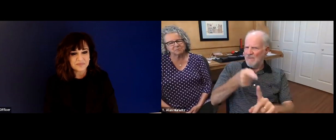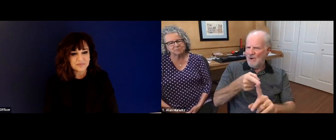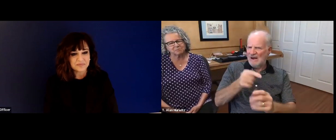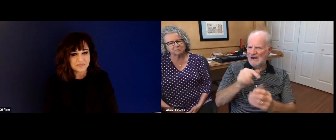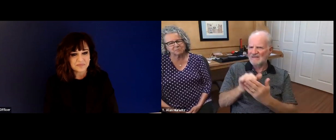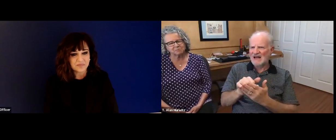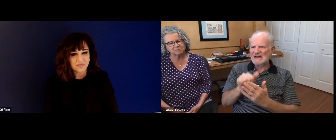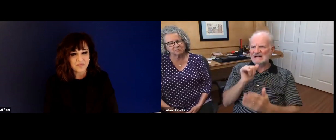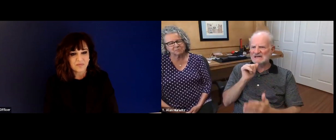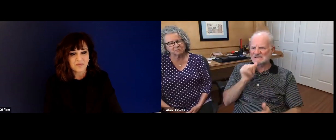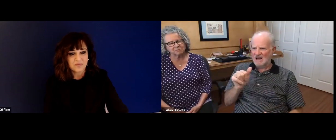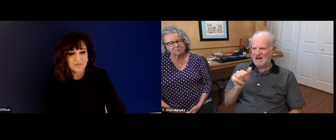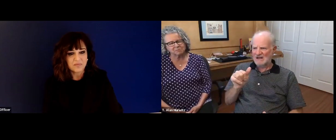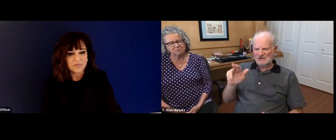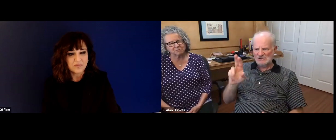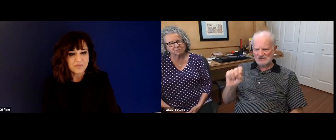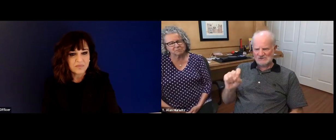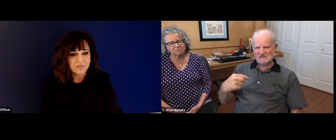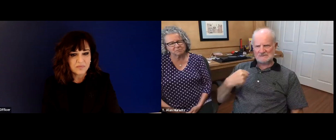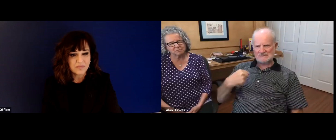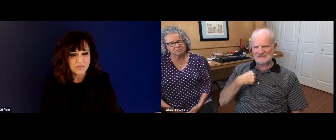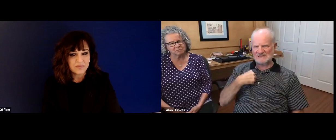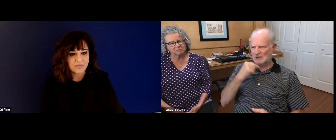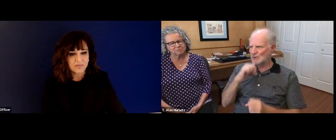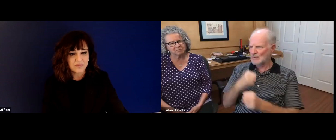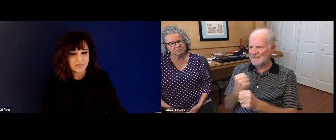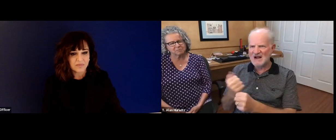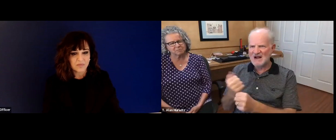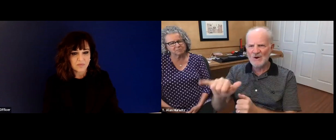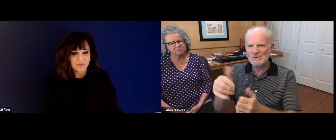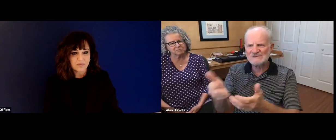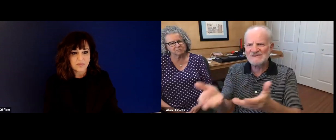Well, there were, there are many things that I'm quite proud of.